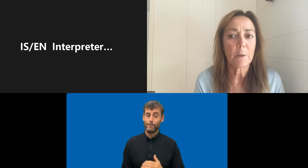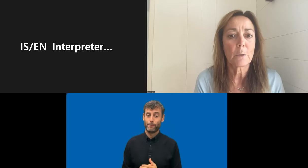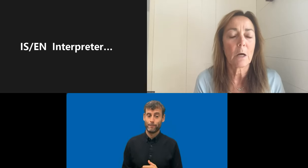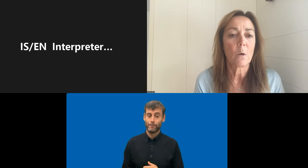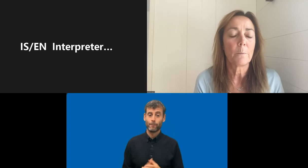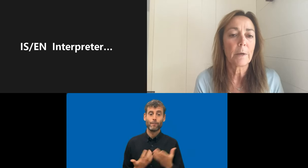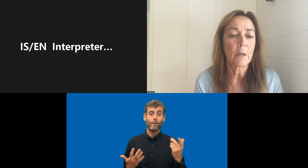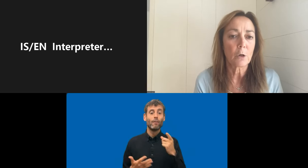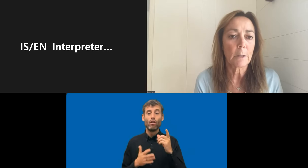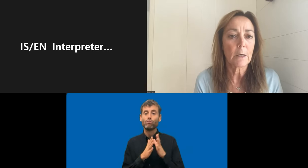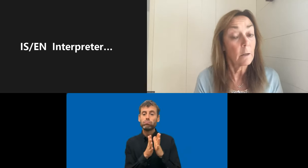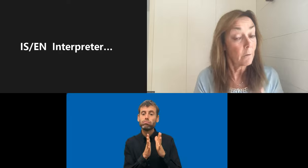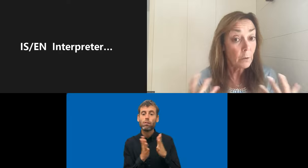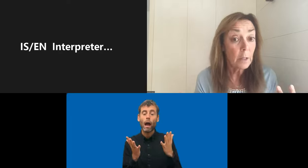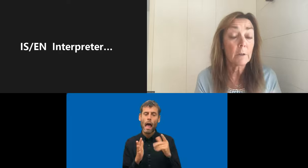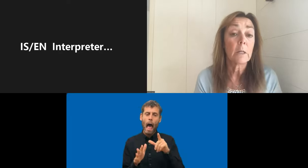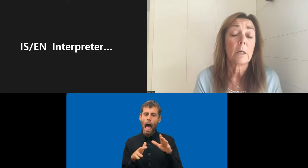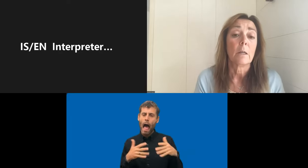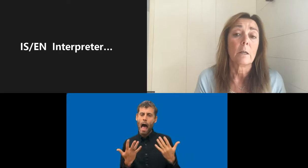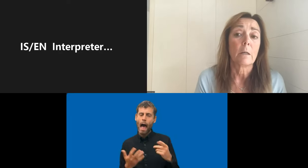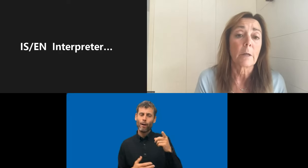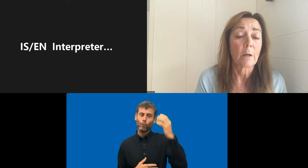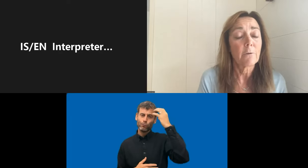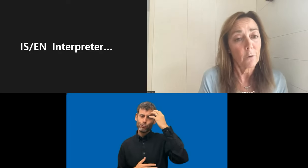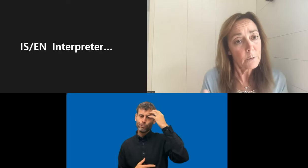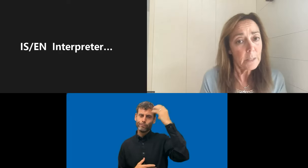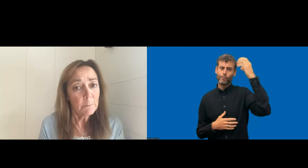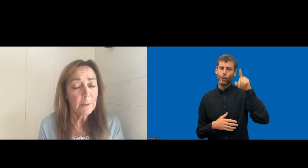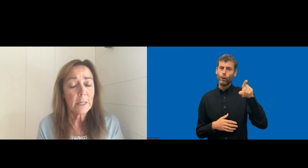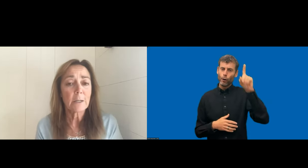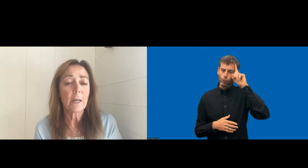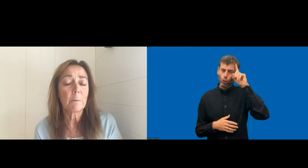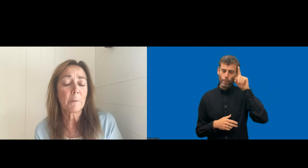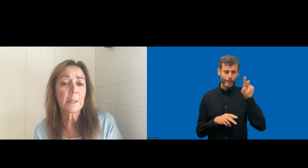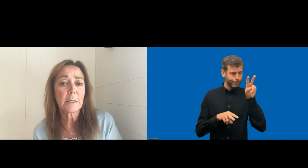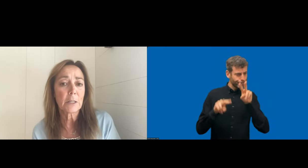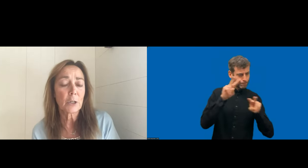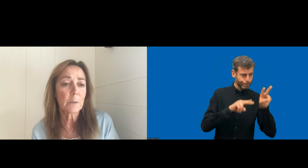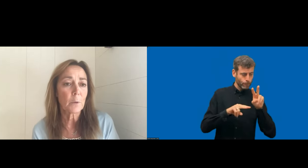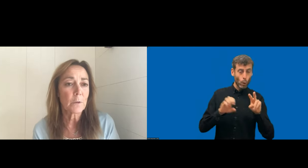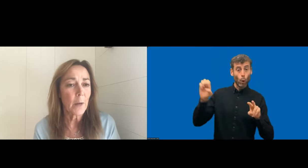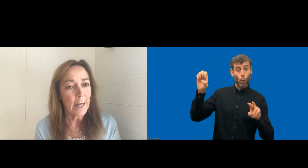bit about how Germany at the federal level kind of follows the implementing decisions but also